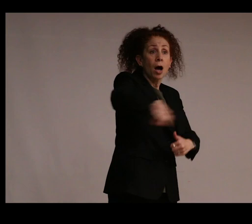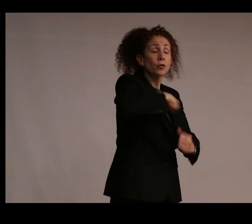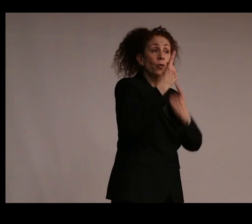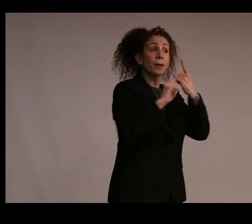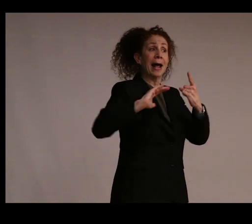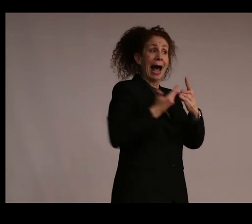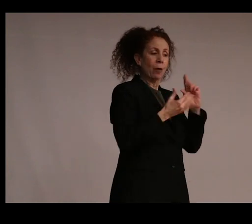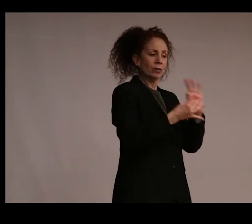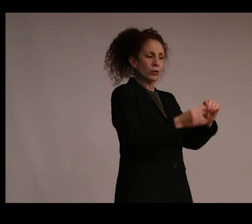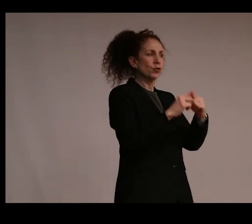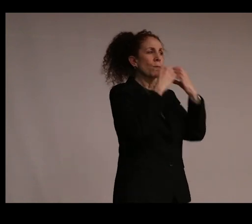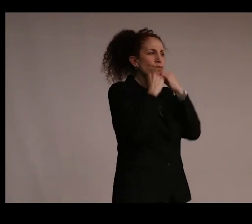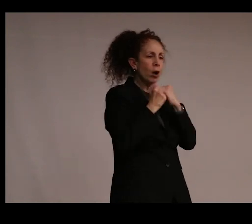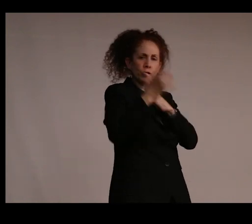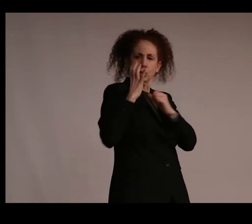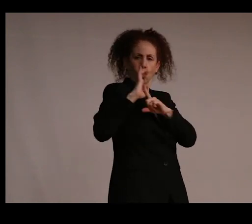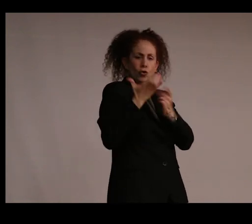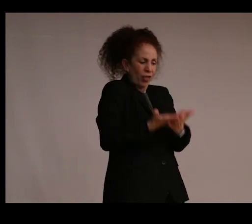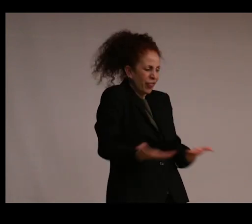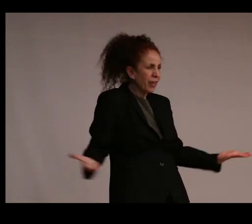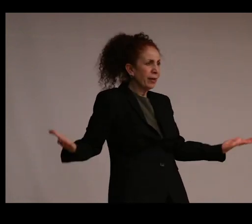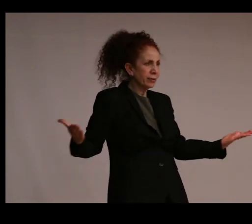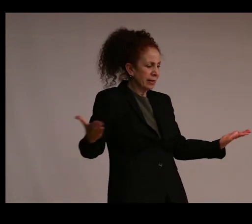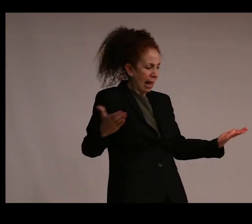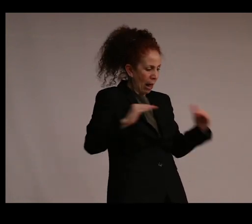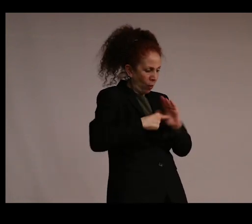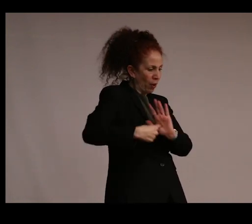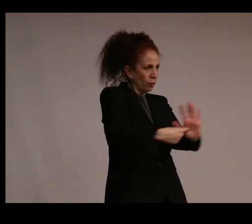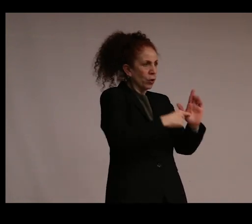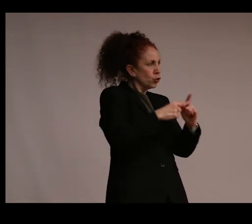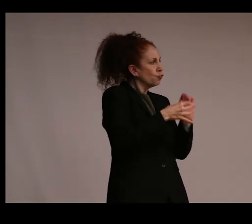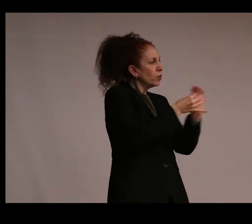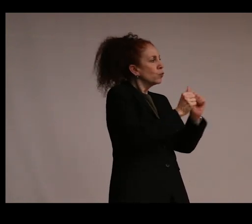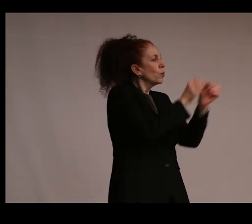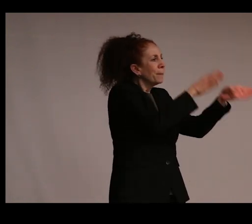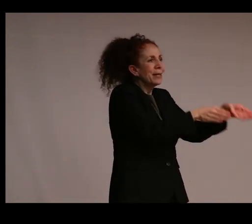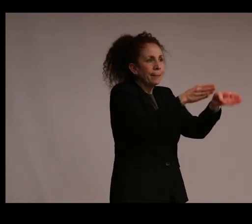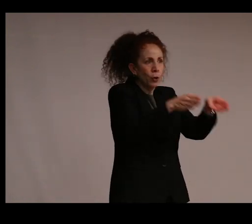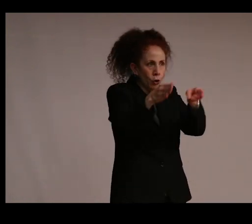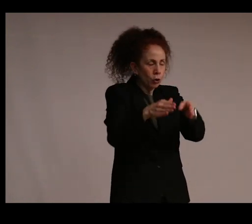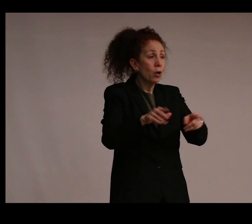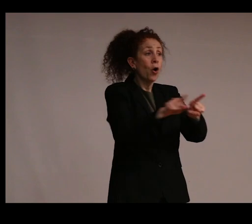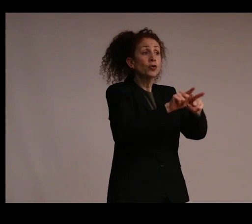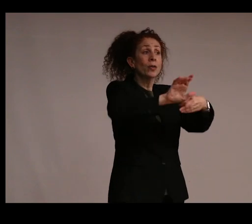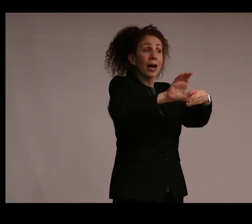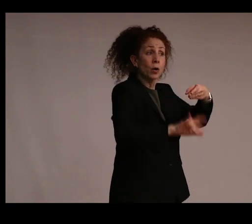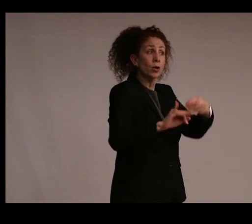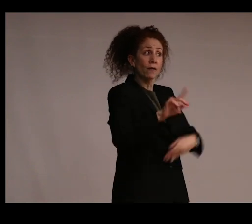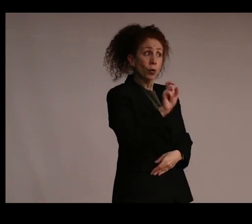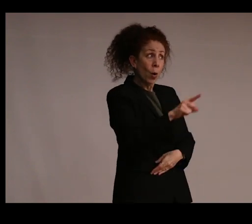to precious cultural stuff reveals about our relationship to people. And the consequences of the questions she is asking